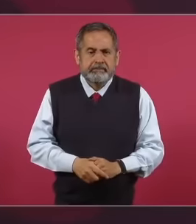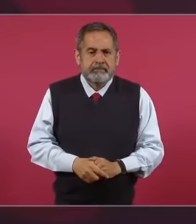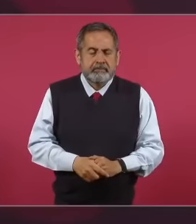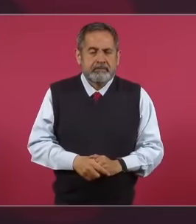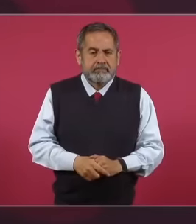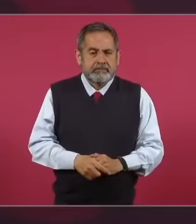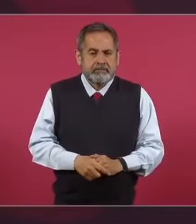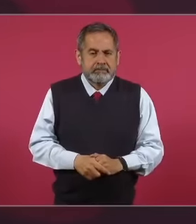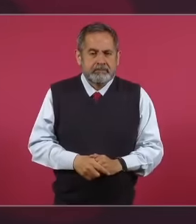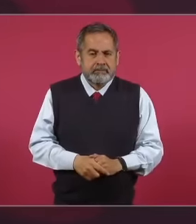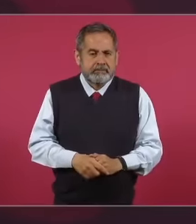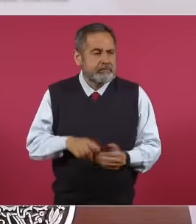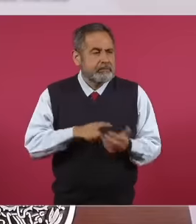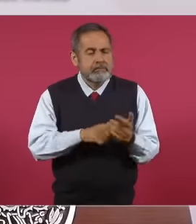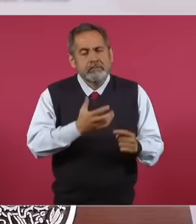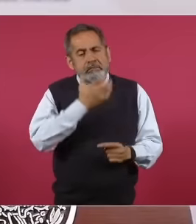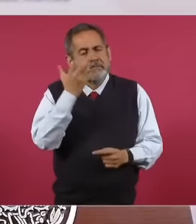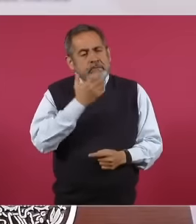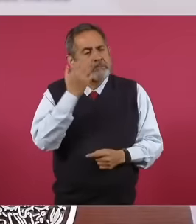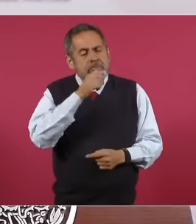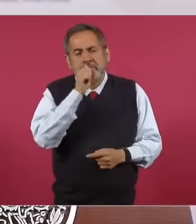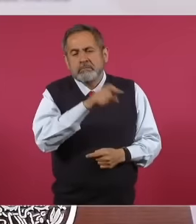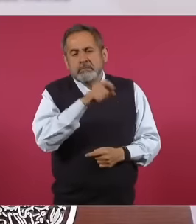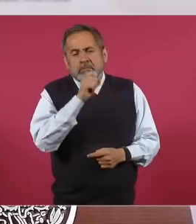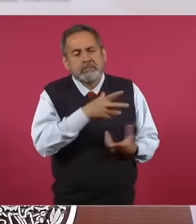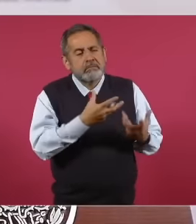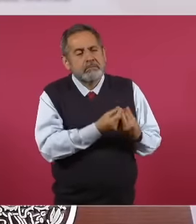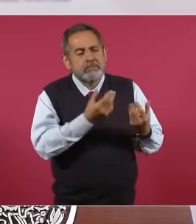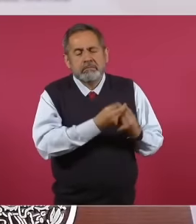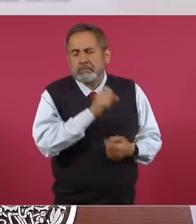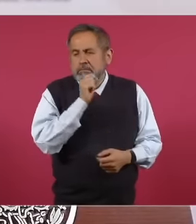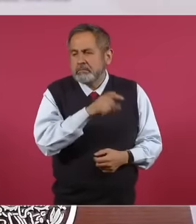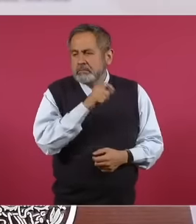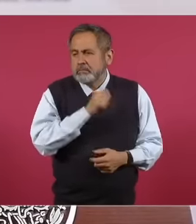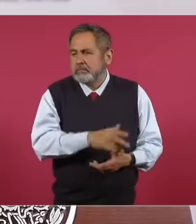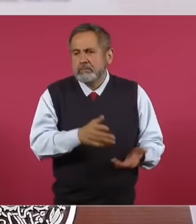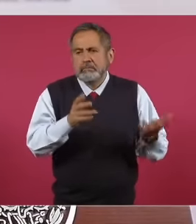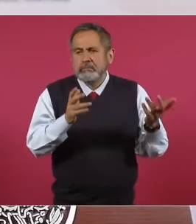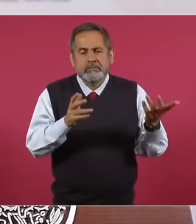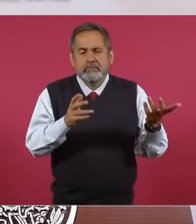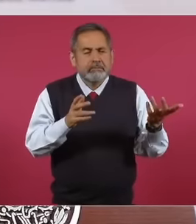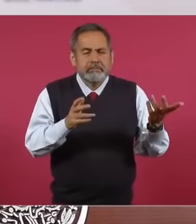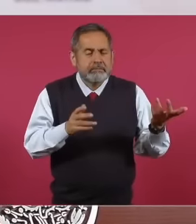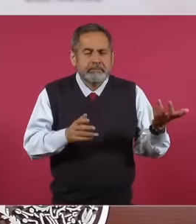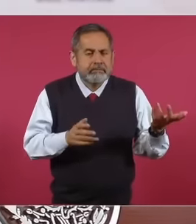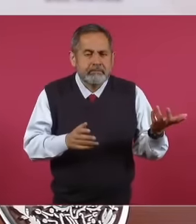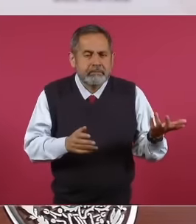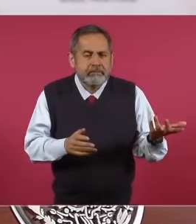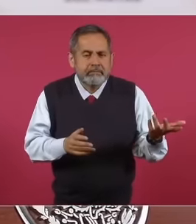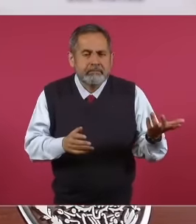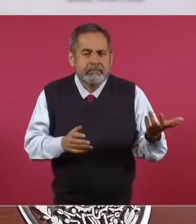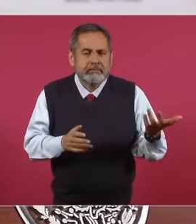did they become accustomed to the era of